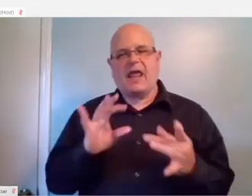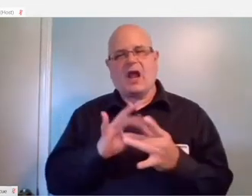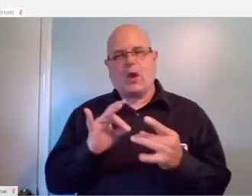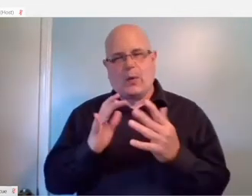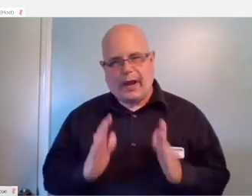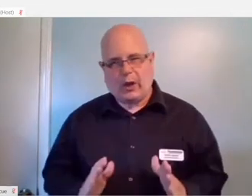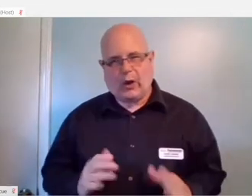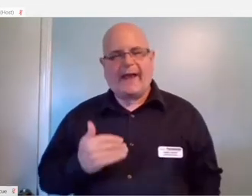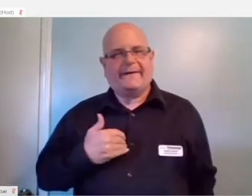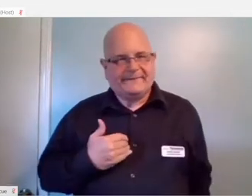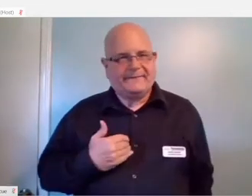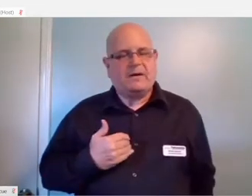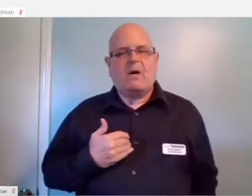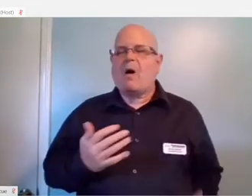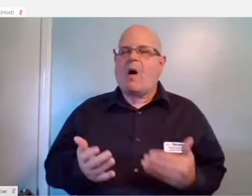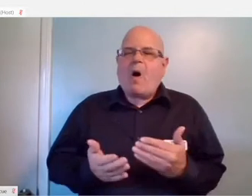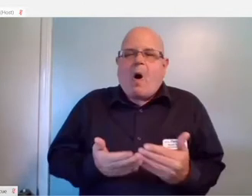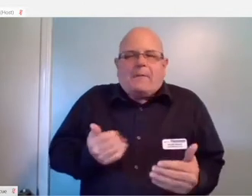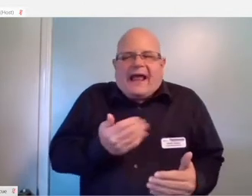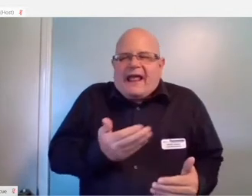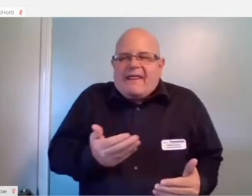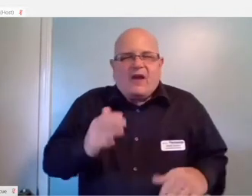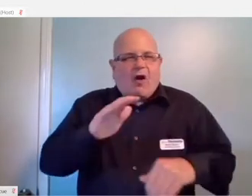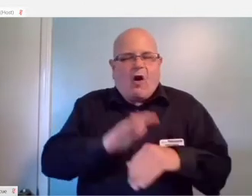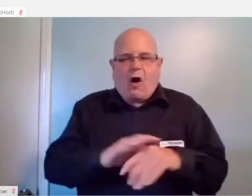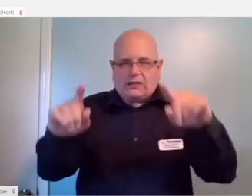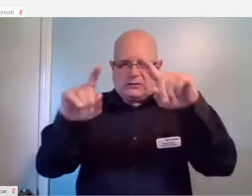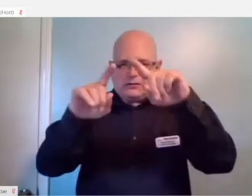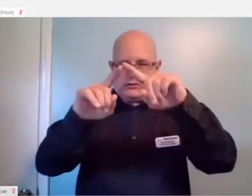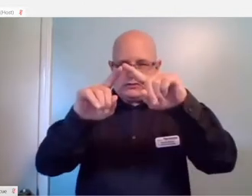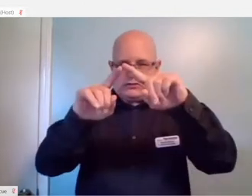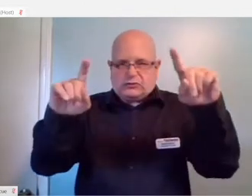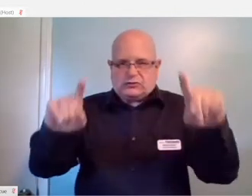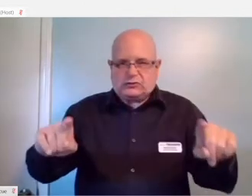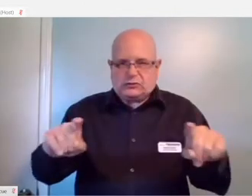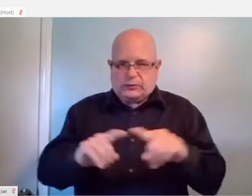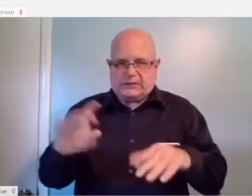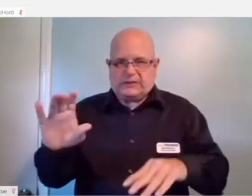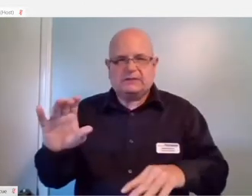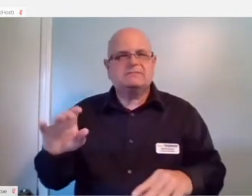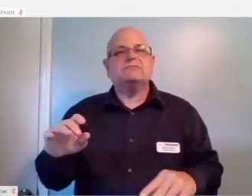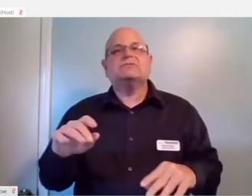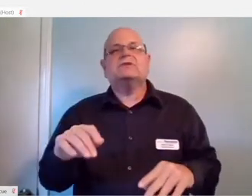So pretty much anything that is on the screen, on the operating system, you can have it read out loud for you.